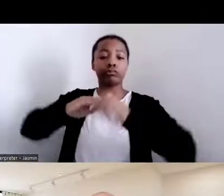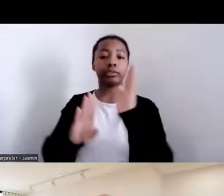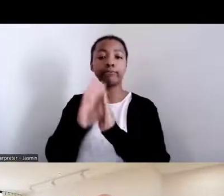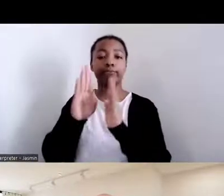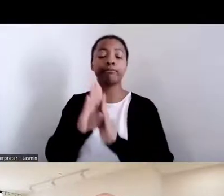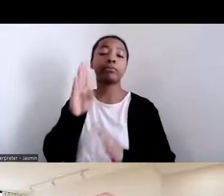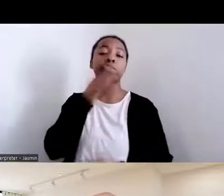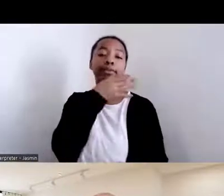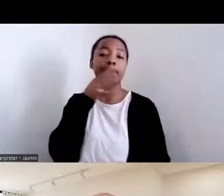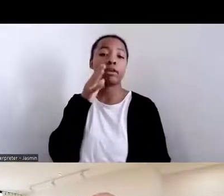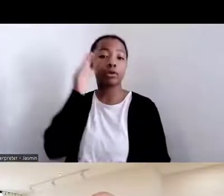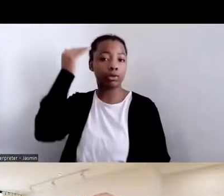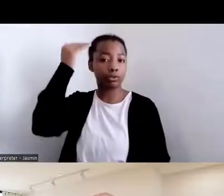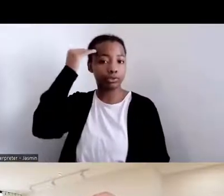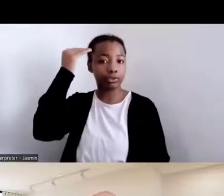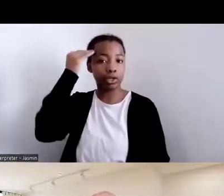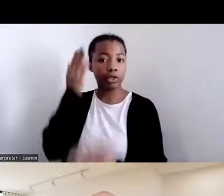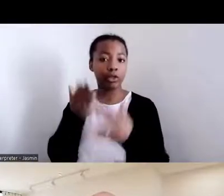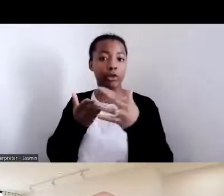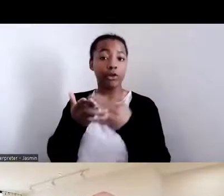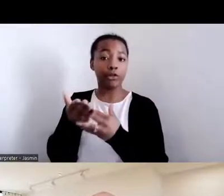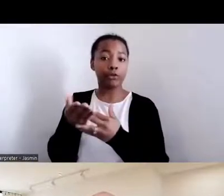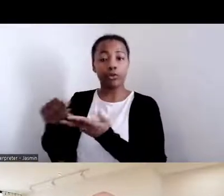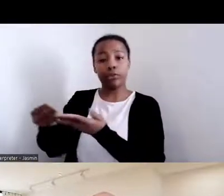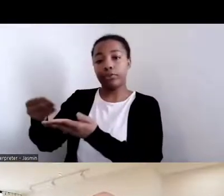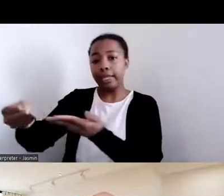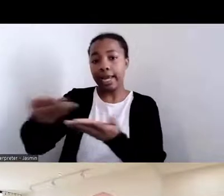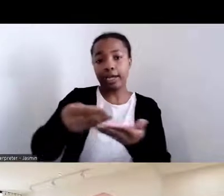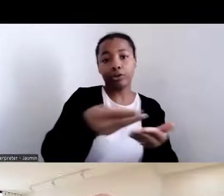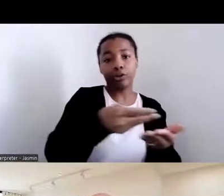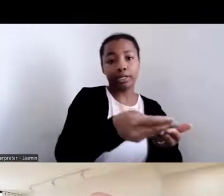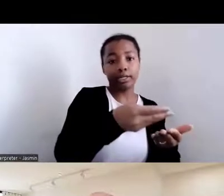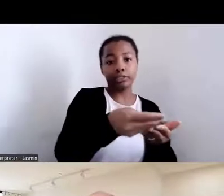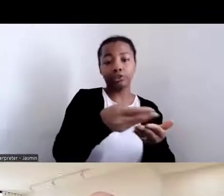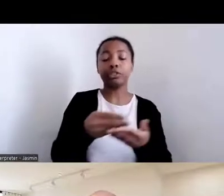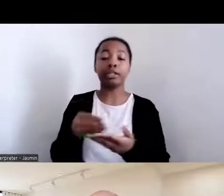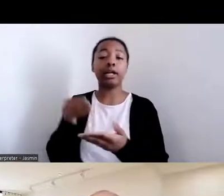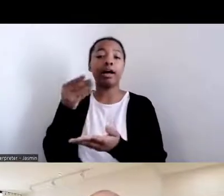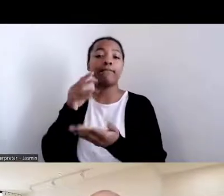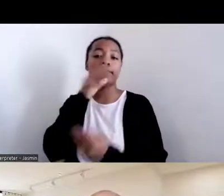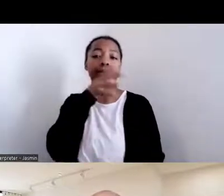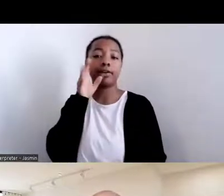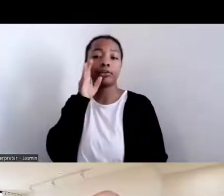through the acquisition, curation, and dissemination of agricultural information.